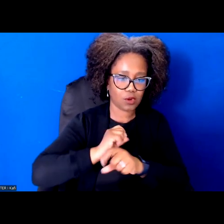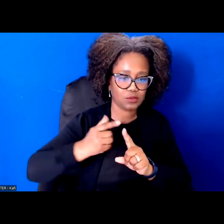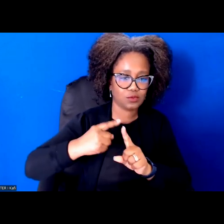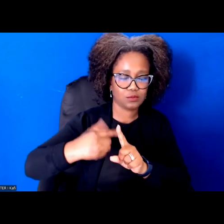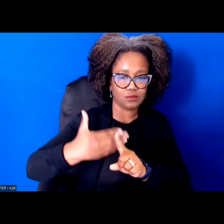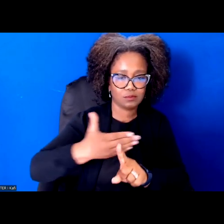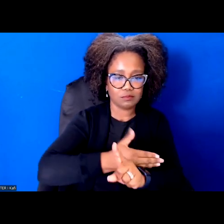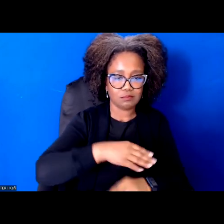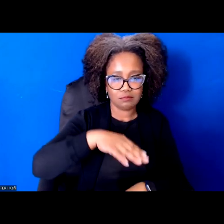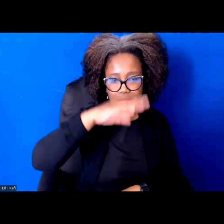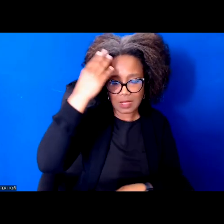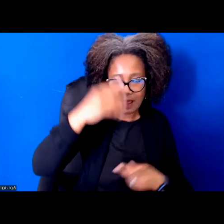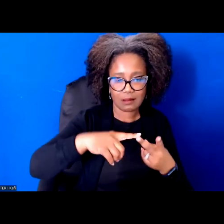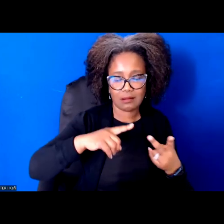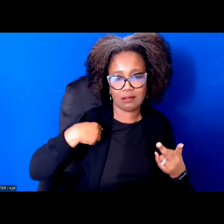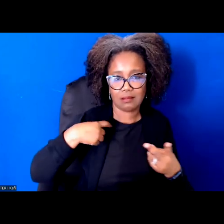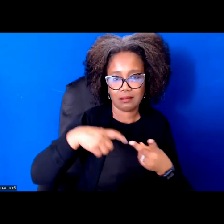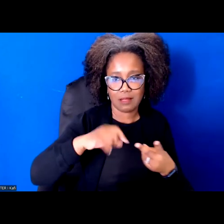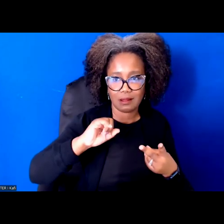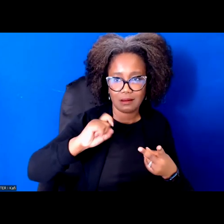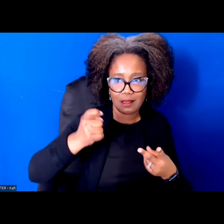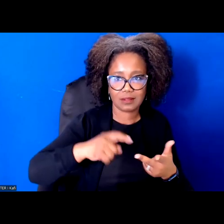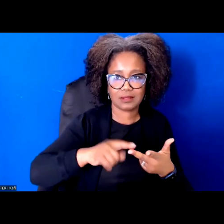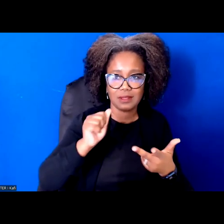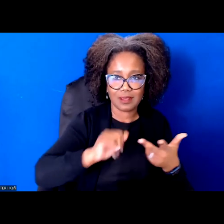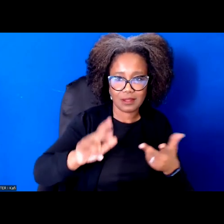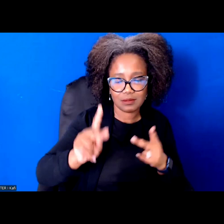And so we focus on these constituents because these are communities that often have the